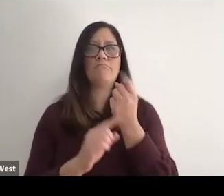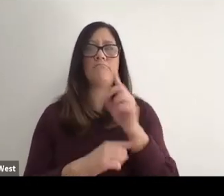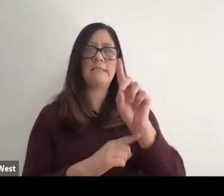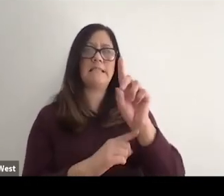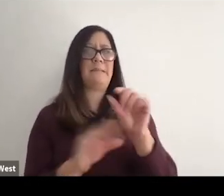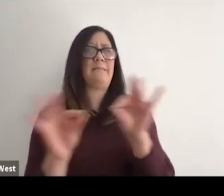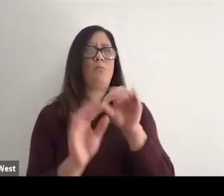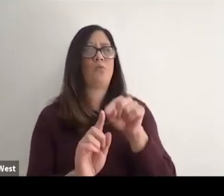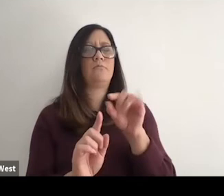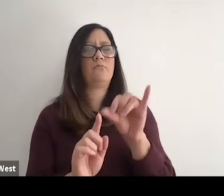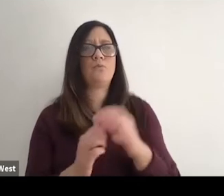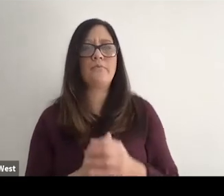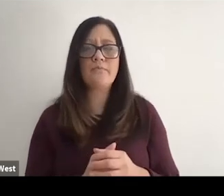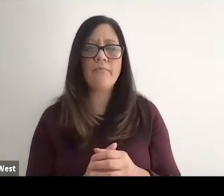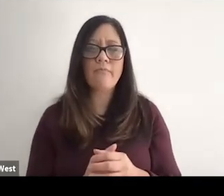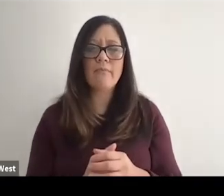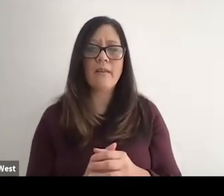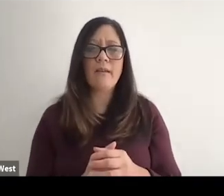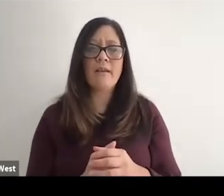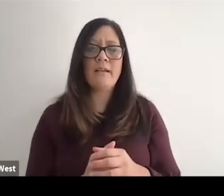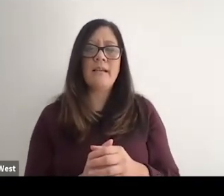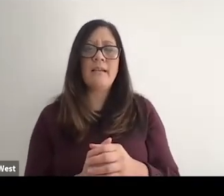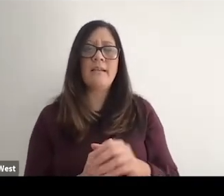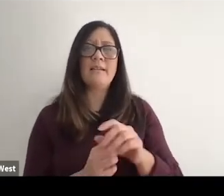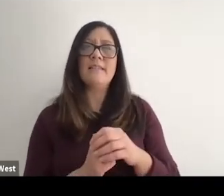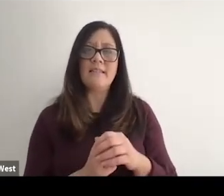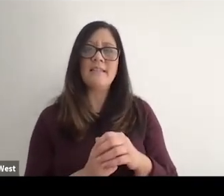really important component of that, and that disability is very intersectional